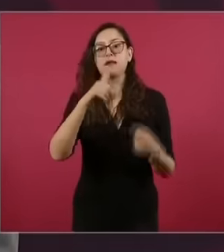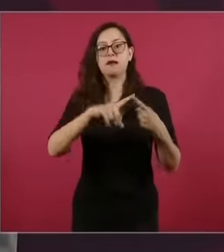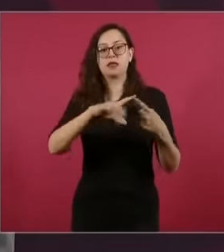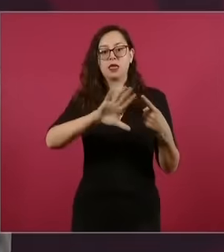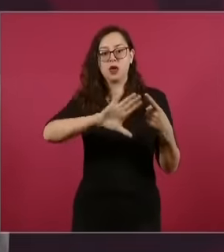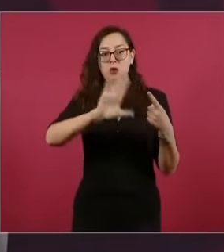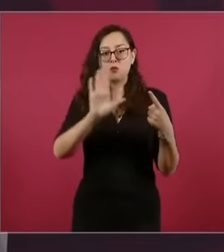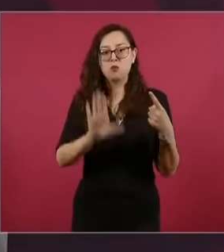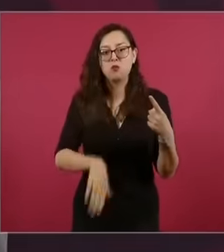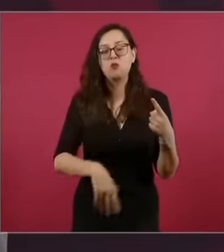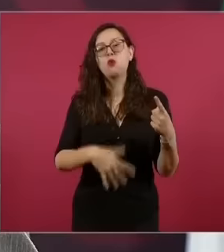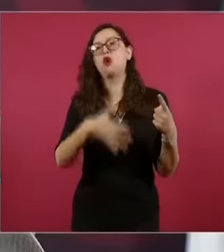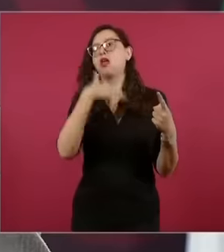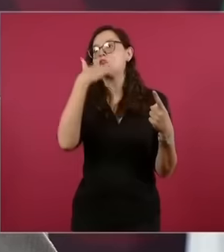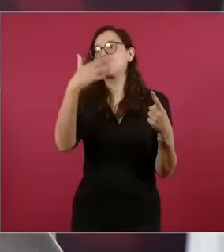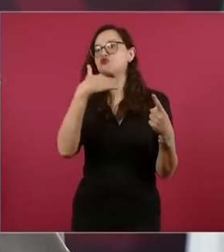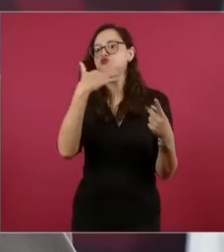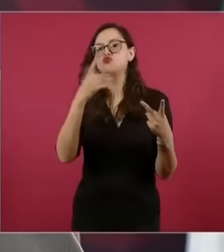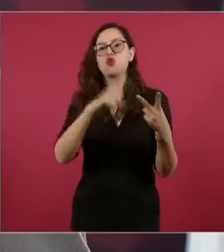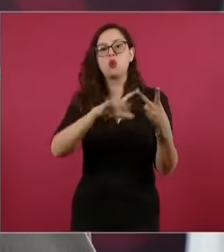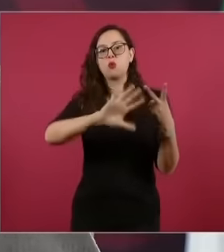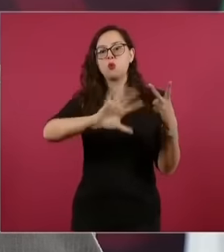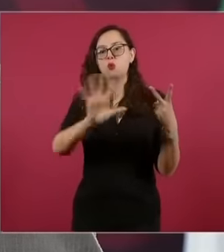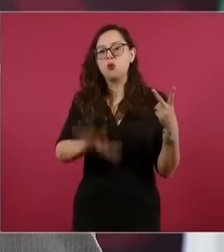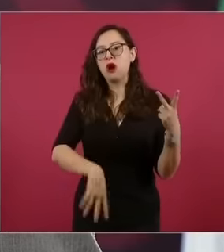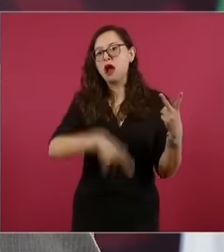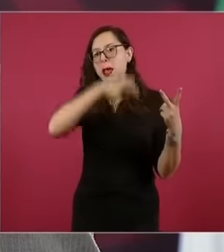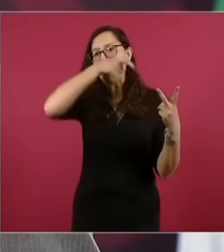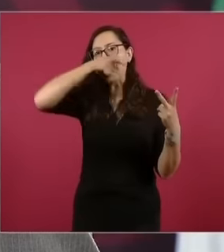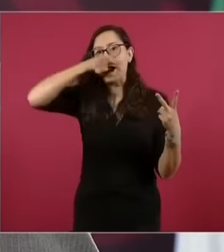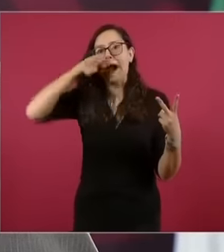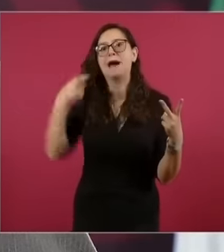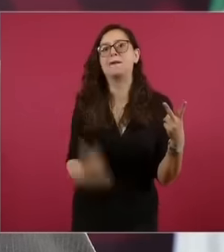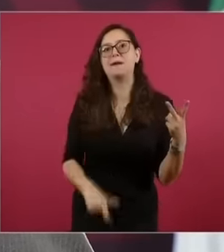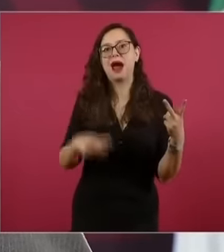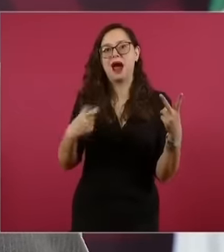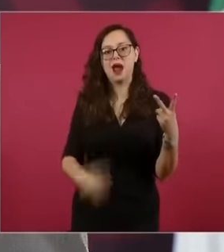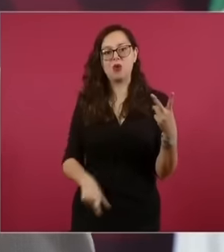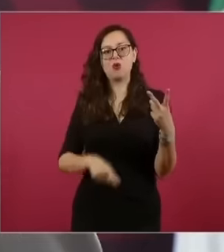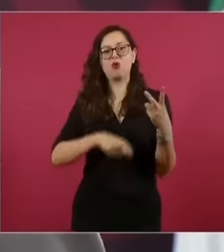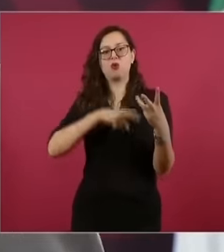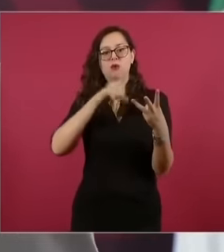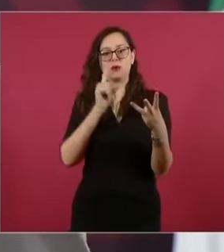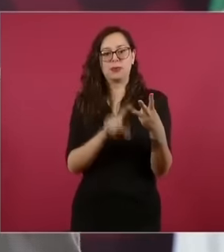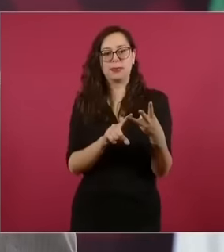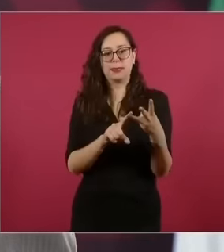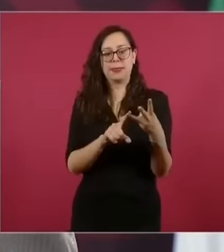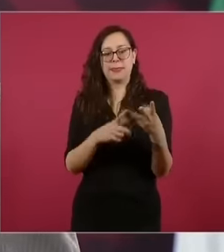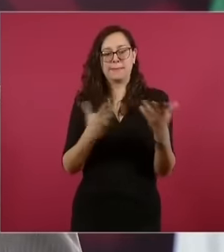greed, as there is not enough